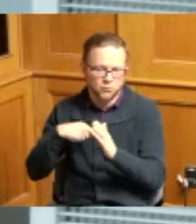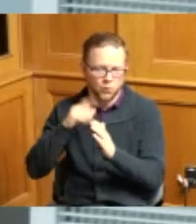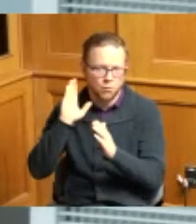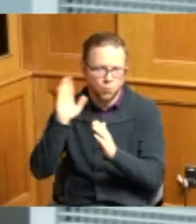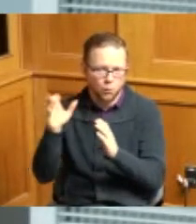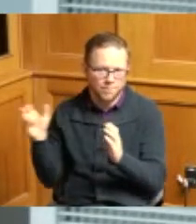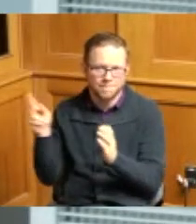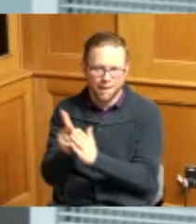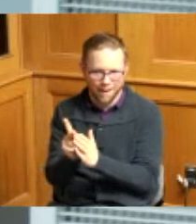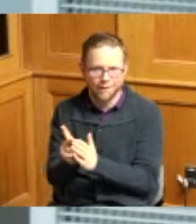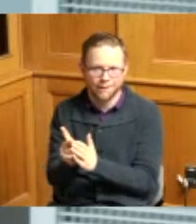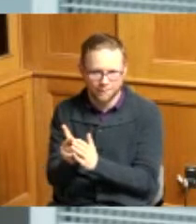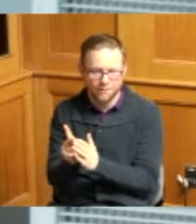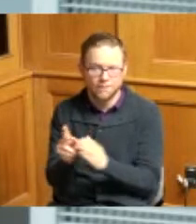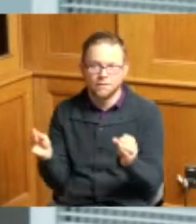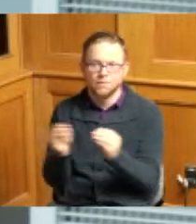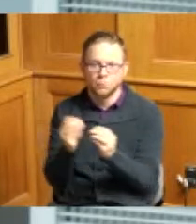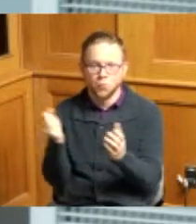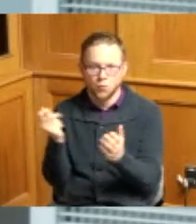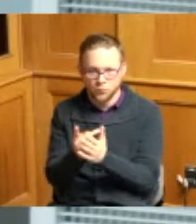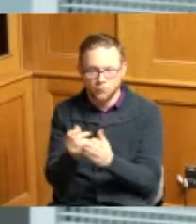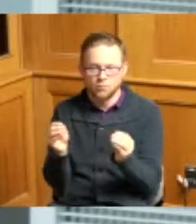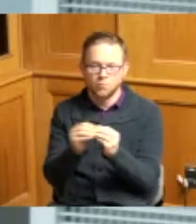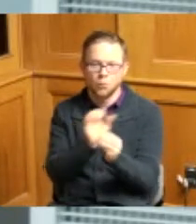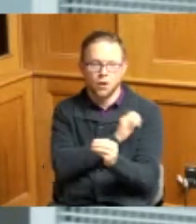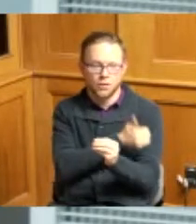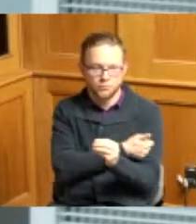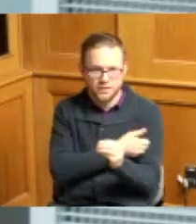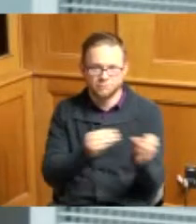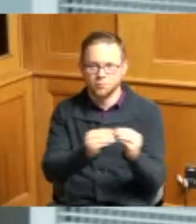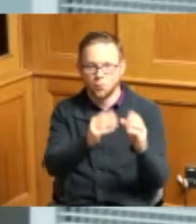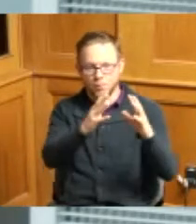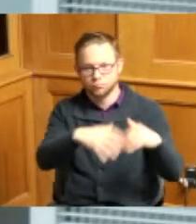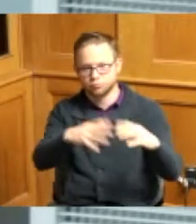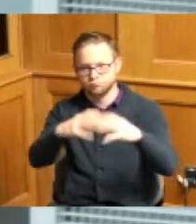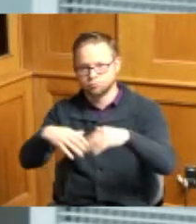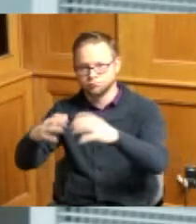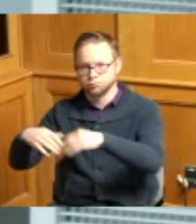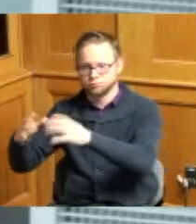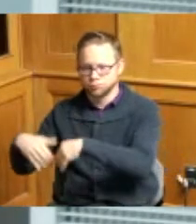authorization for further demolition and I will also note something that's a little unusual about